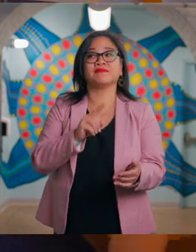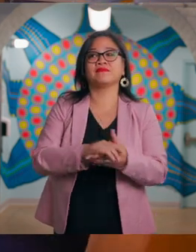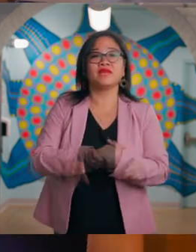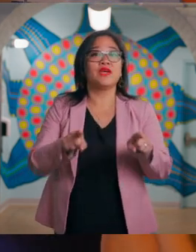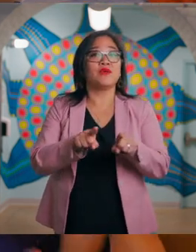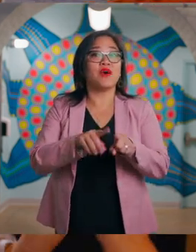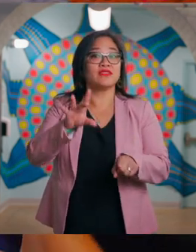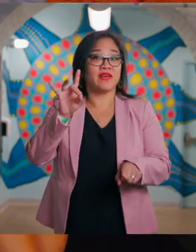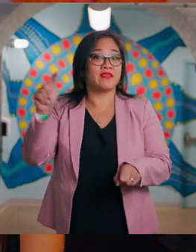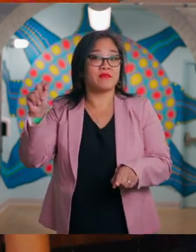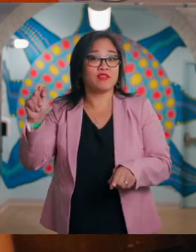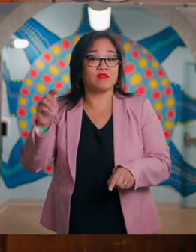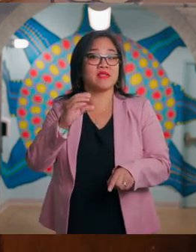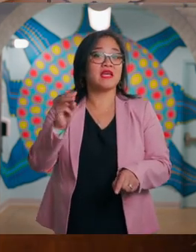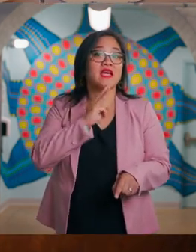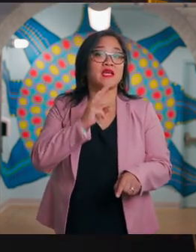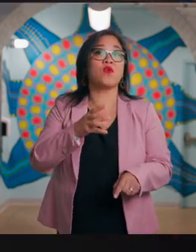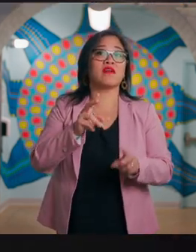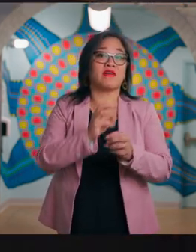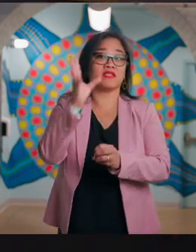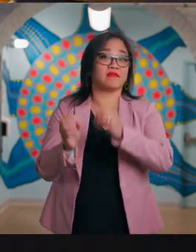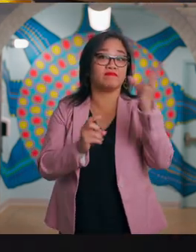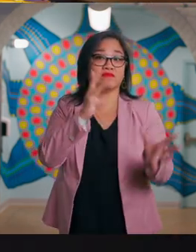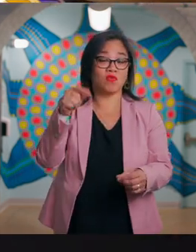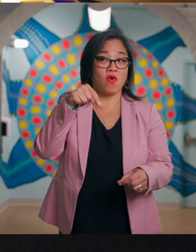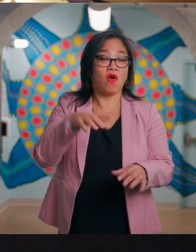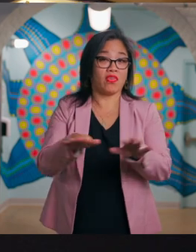You will also find restrooms and a water fountain on this floor.